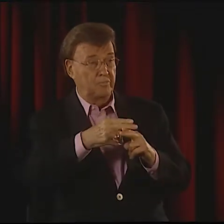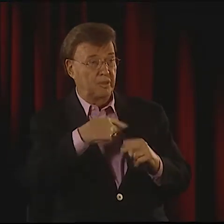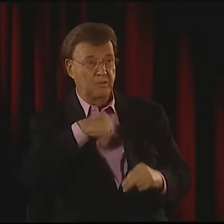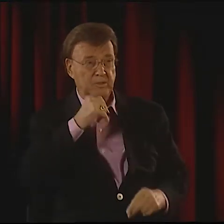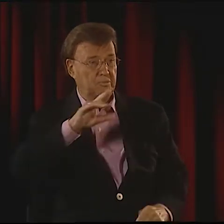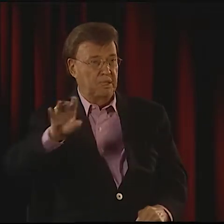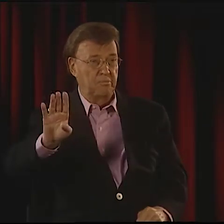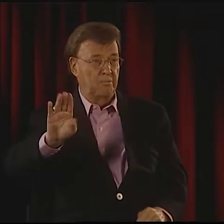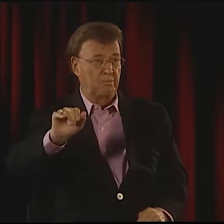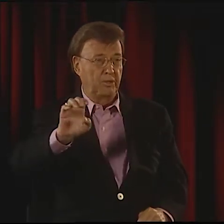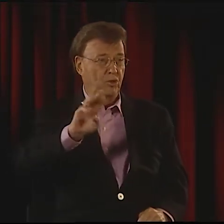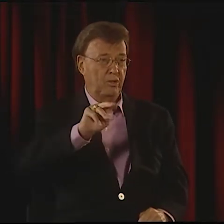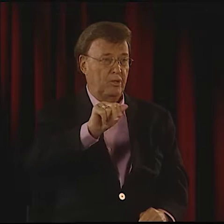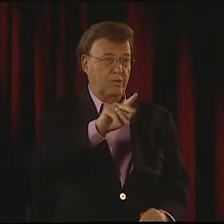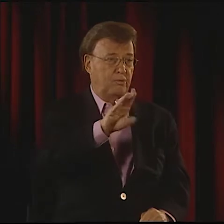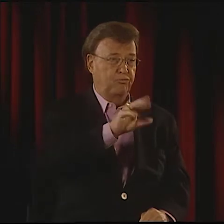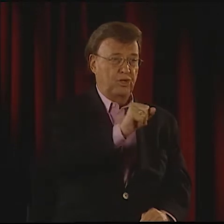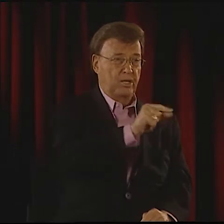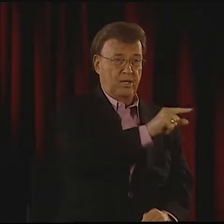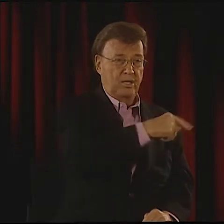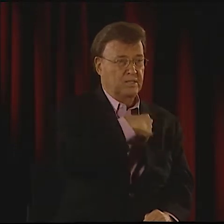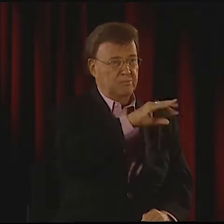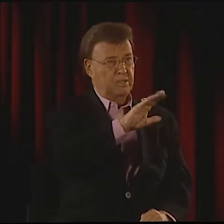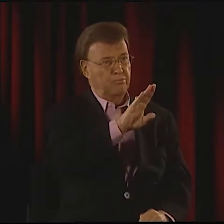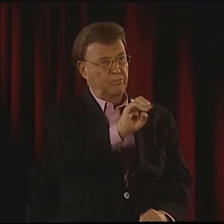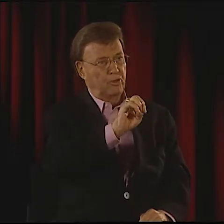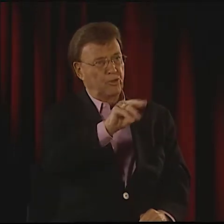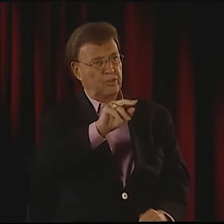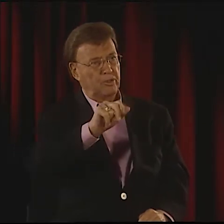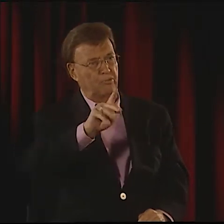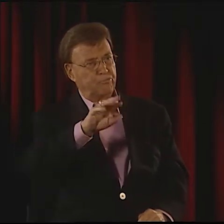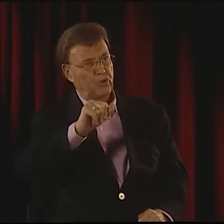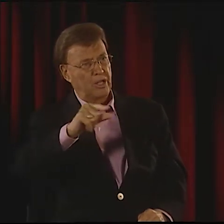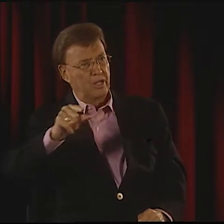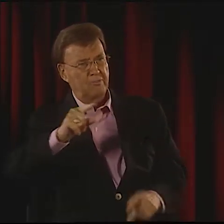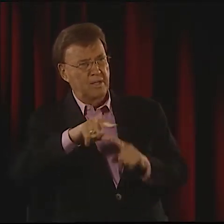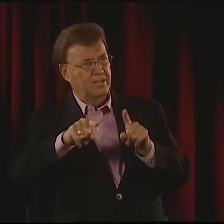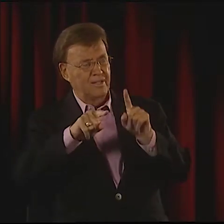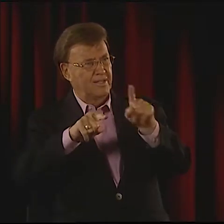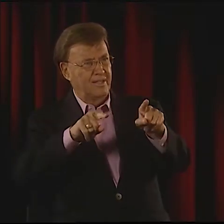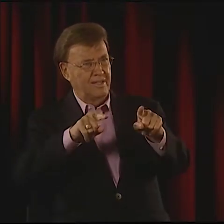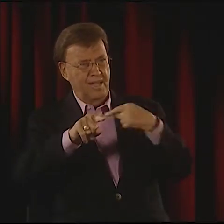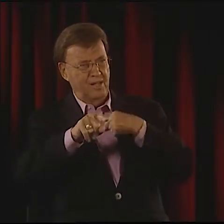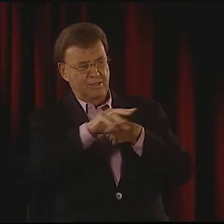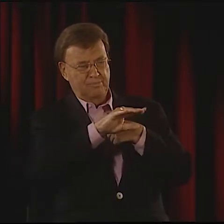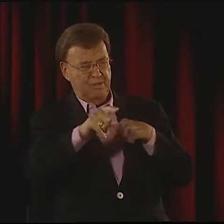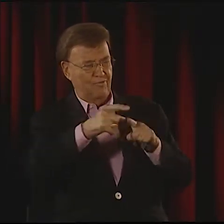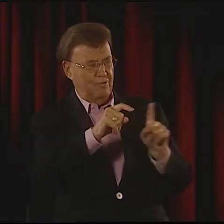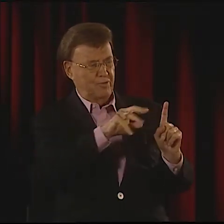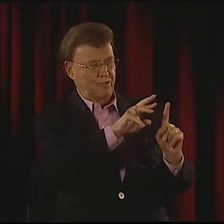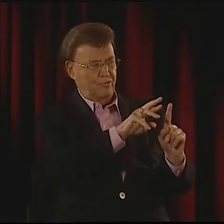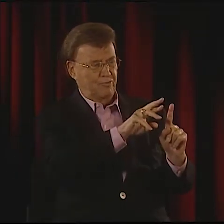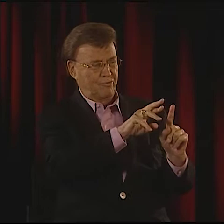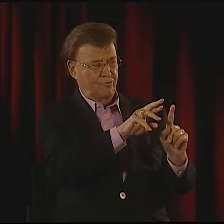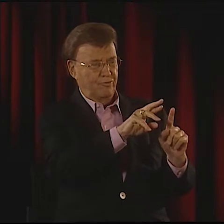WITH HOW I TOLD THE STORY, AND YOU KNOW HOW I BEGIN. I SPELL MY NAME.